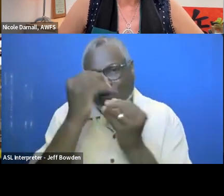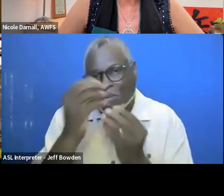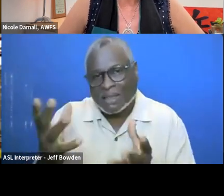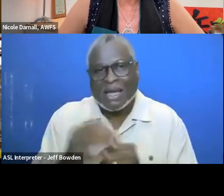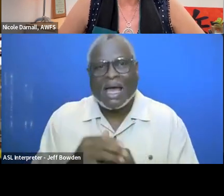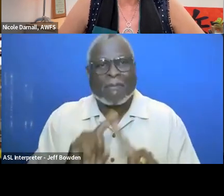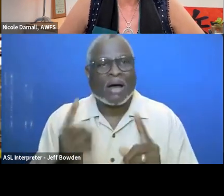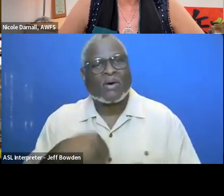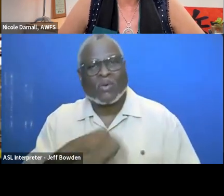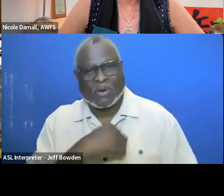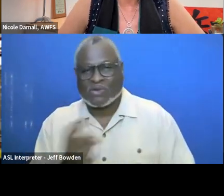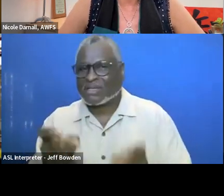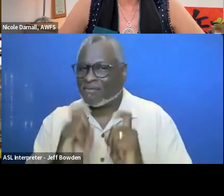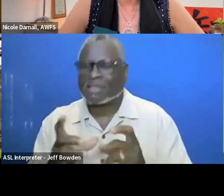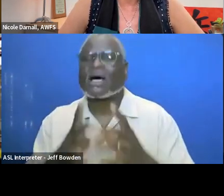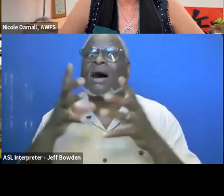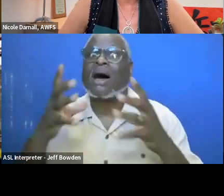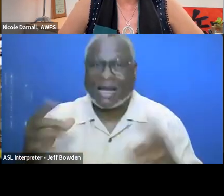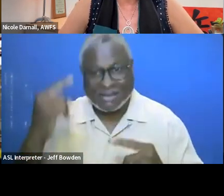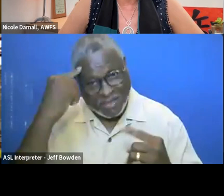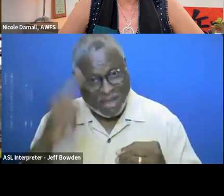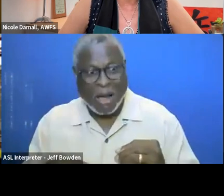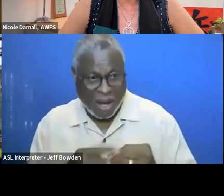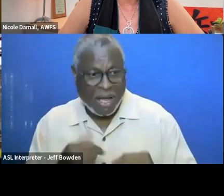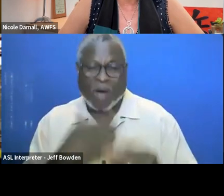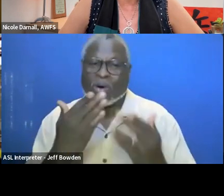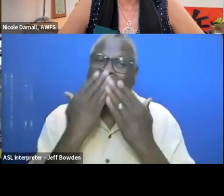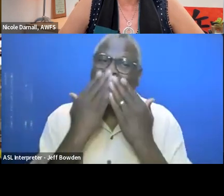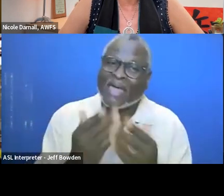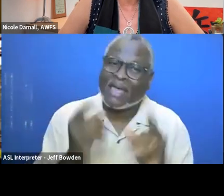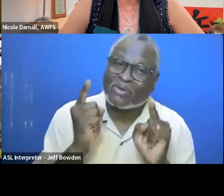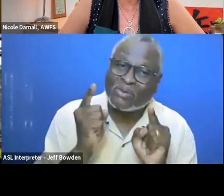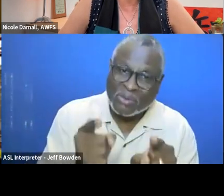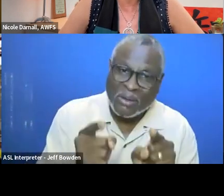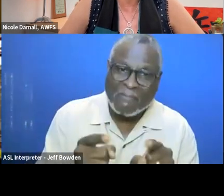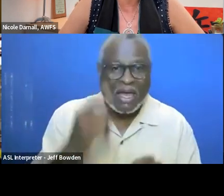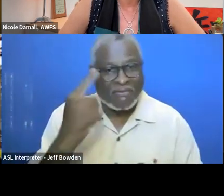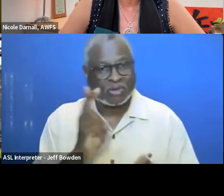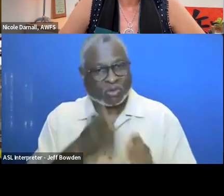but you have given us a lot to think about and I want to thank you for joining us.